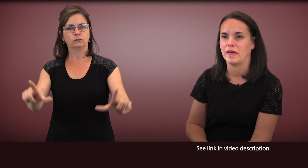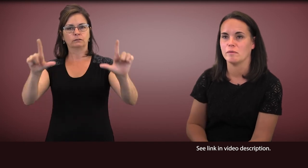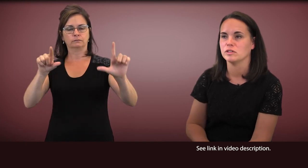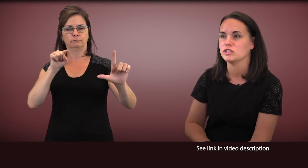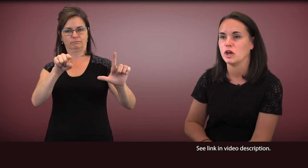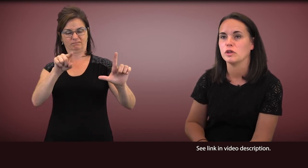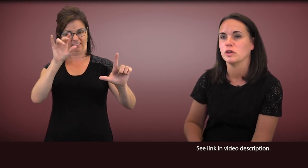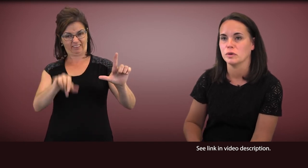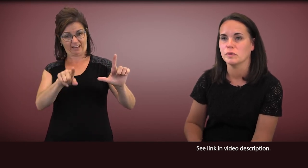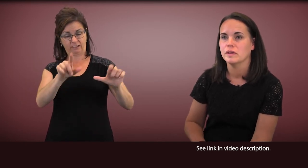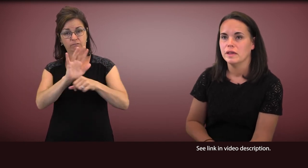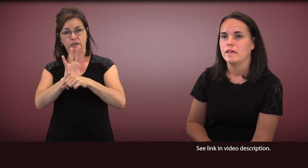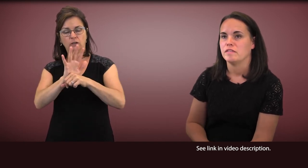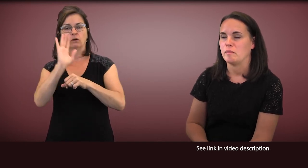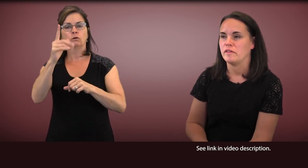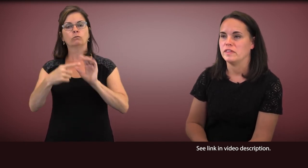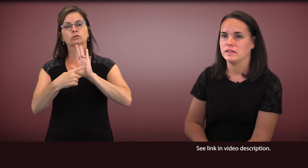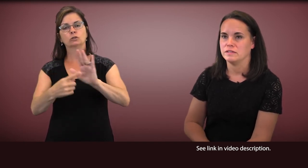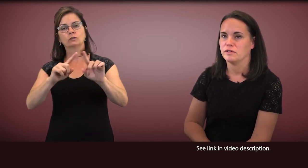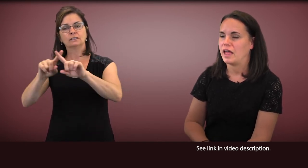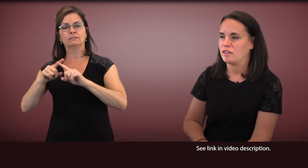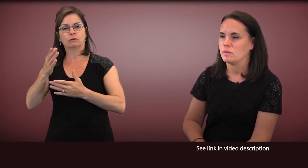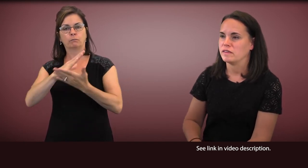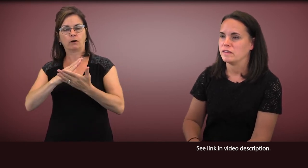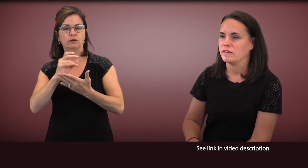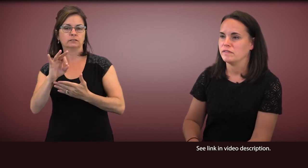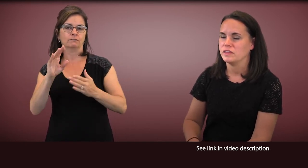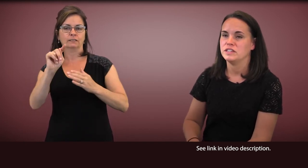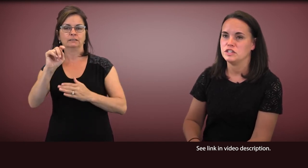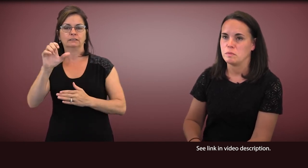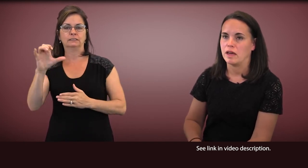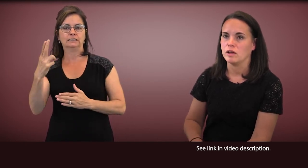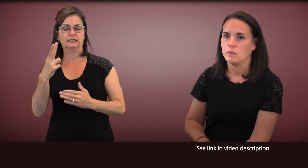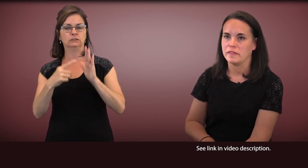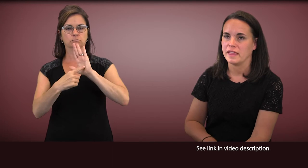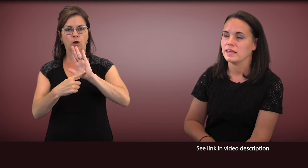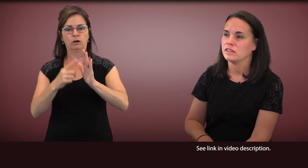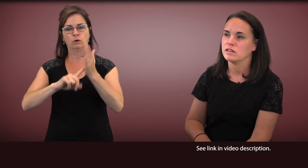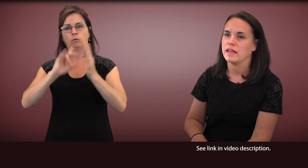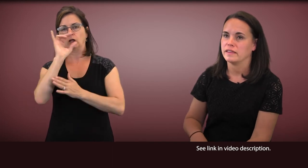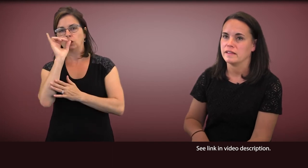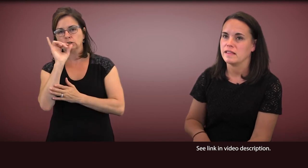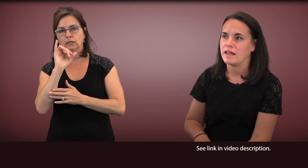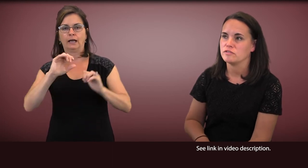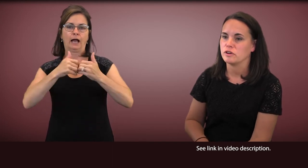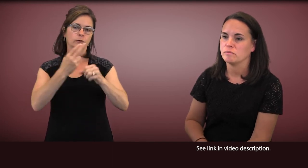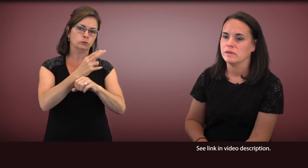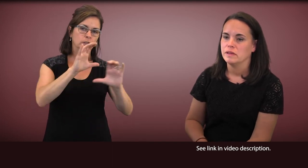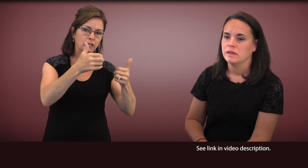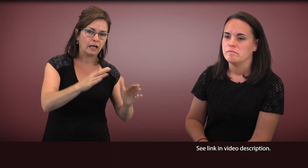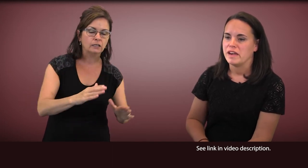that will show you some of the different aspects of the TEACCH model, and what they can look like in the classroom.